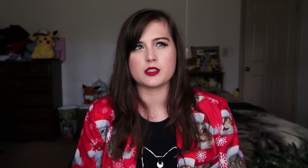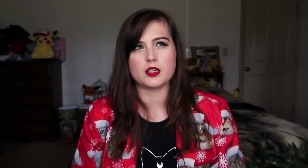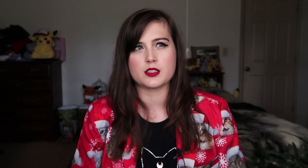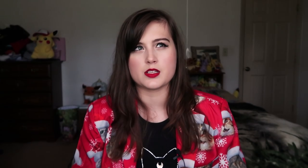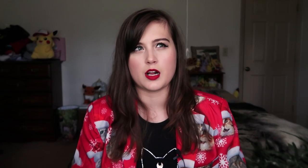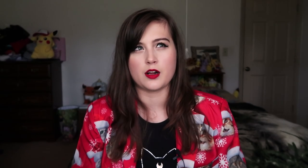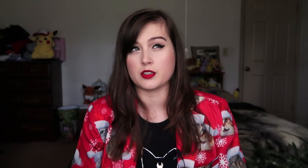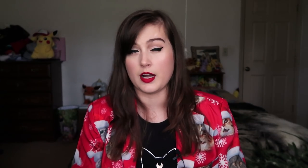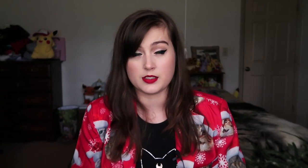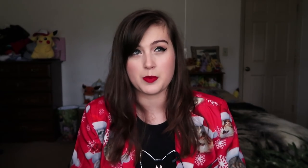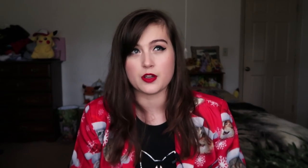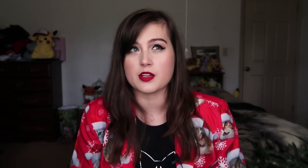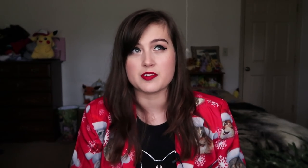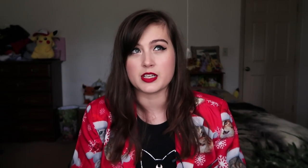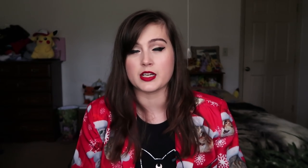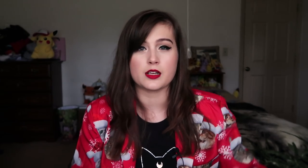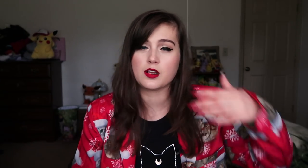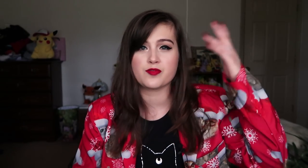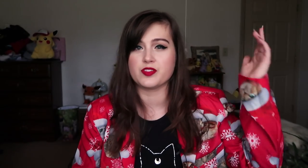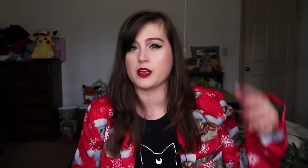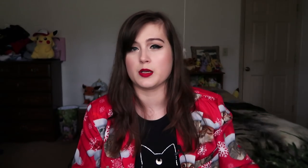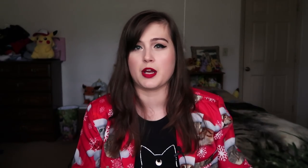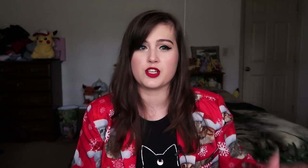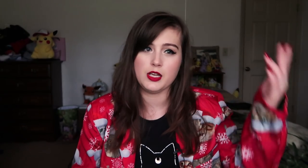at least not since the last episode that I've seen, and, if they did mention it,